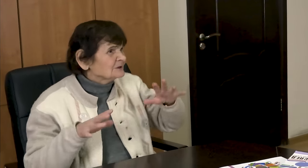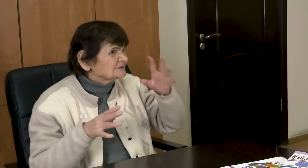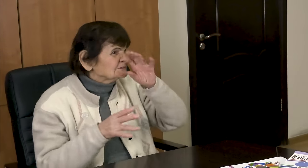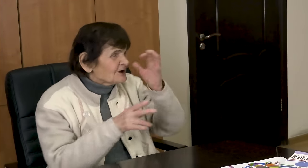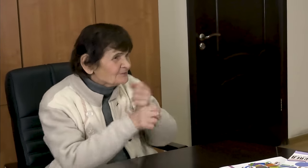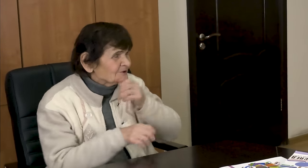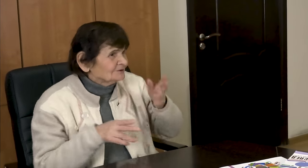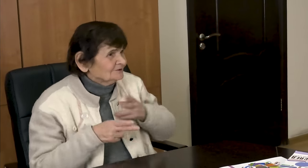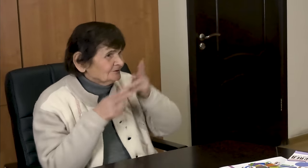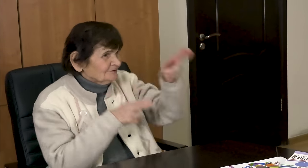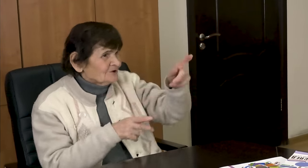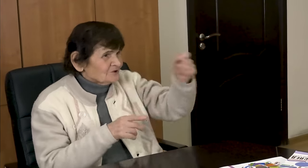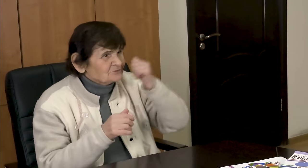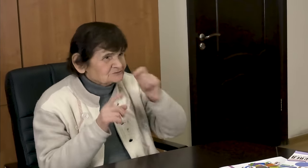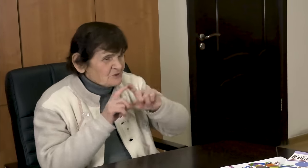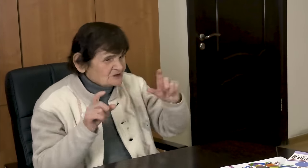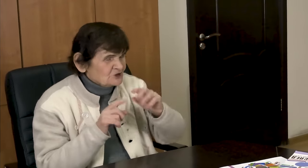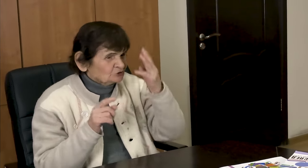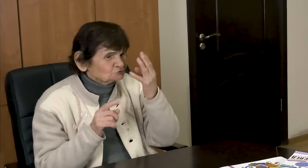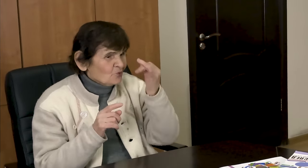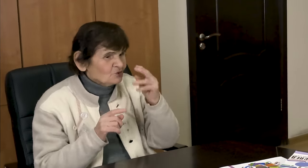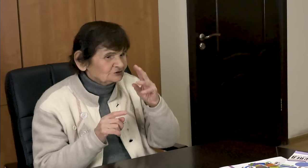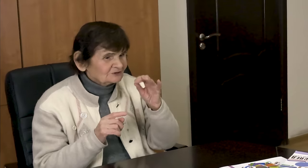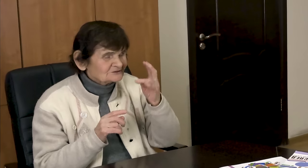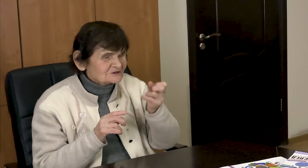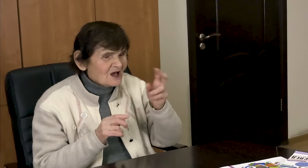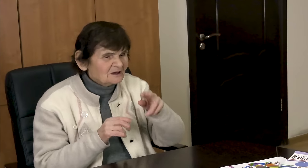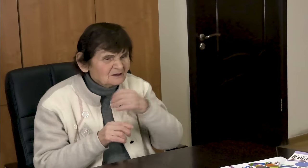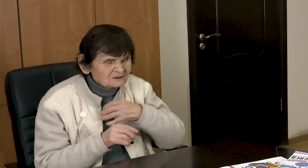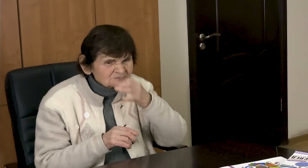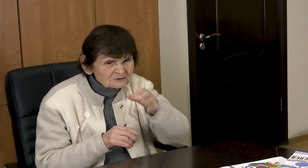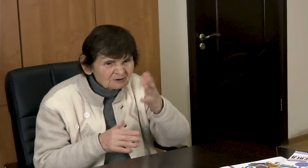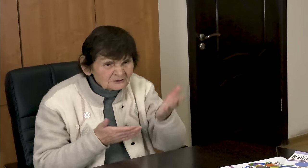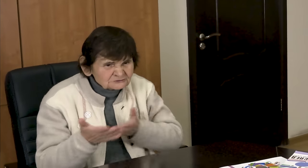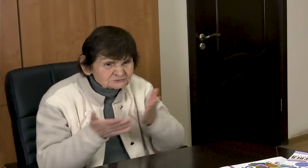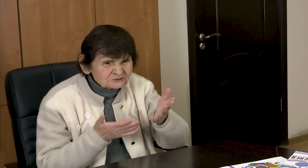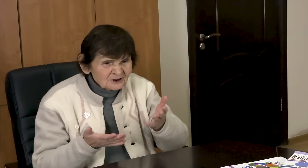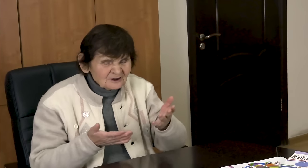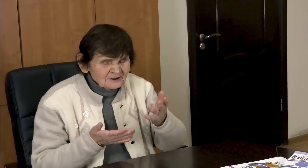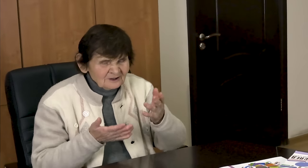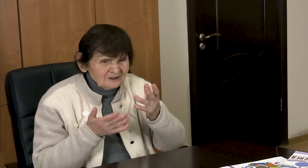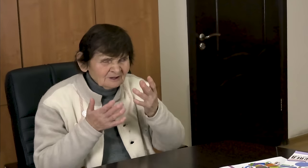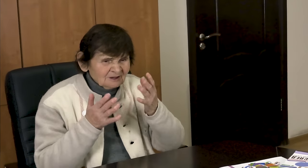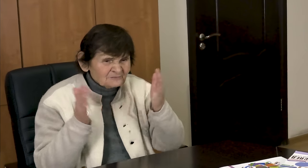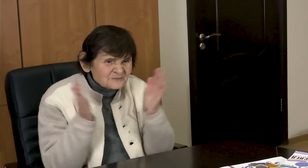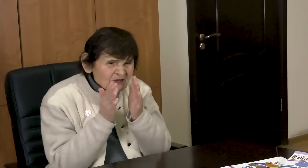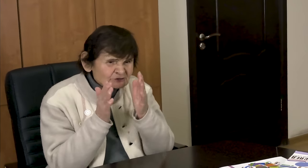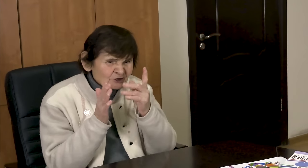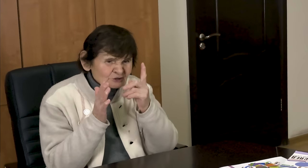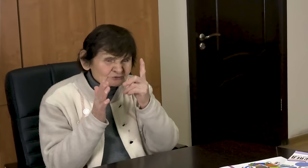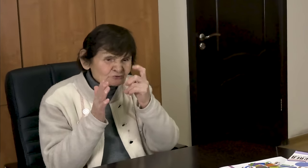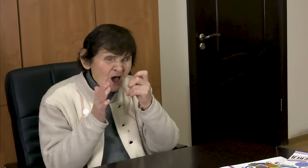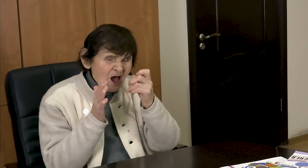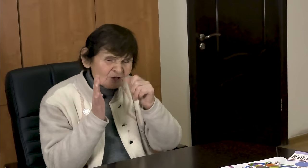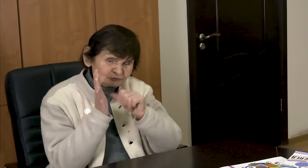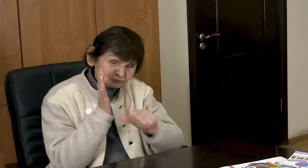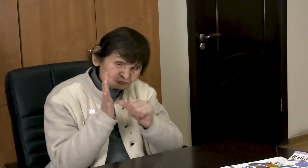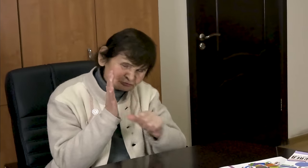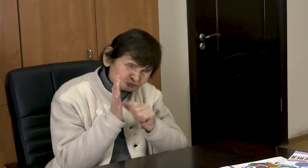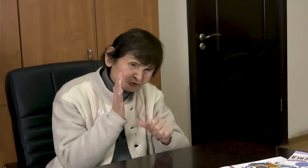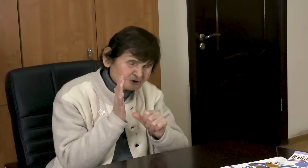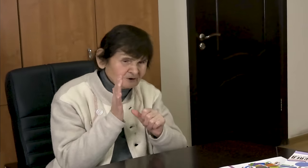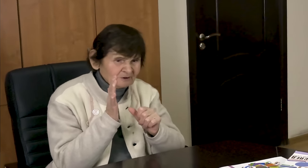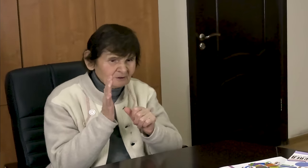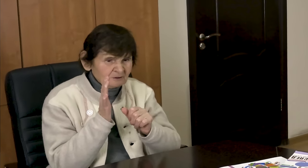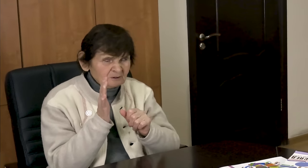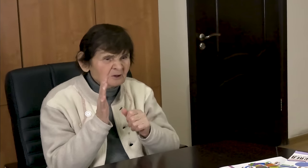We found a special store near the Shchukinskaya metro station. I asked the seller for skis 160 cm long.